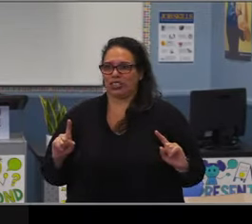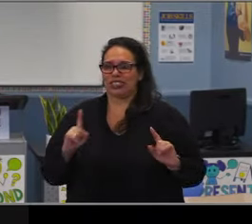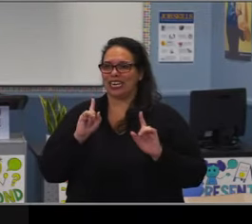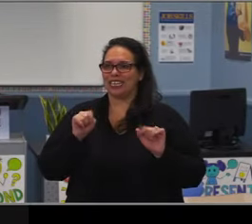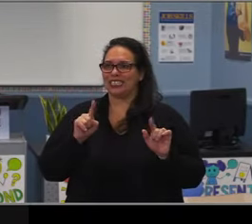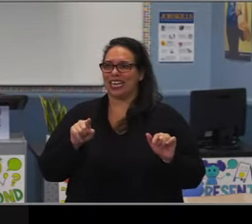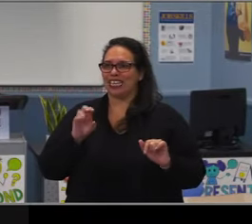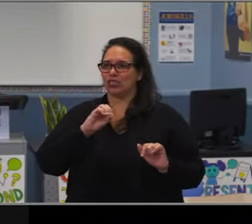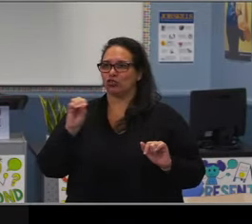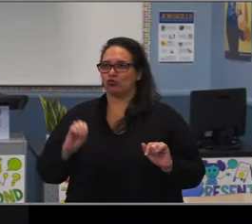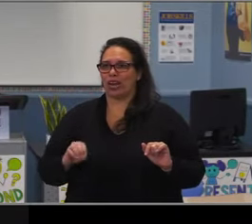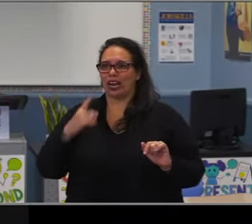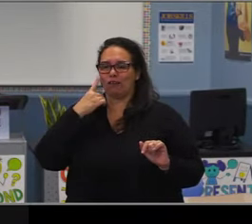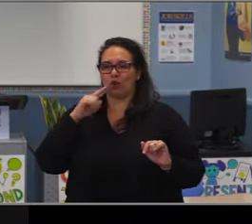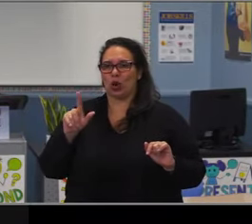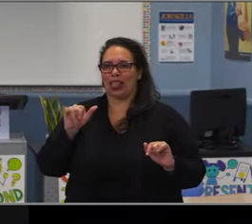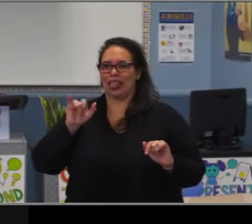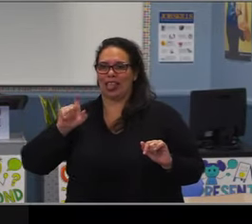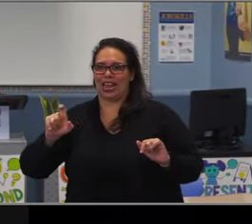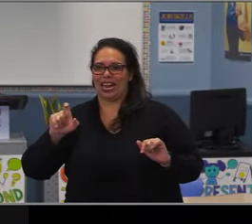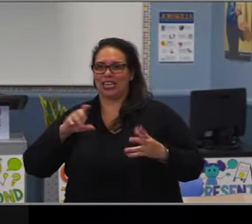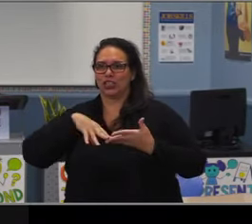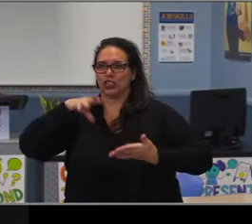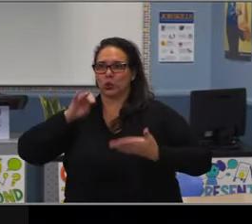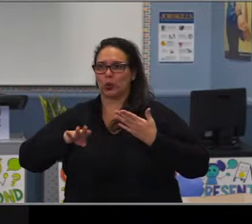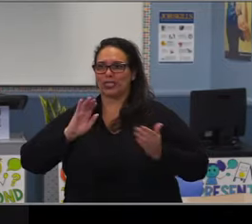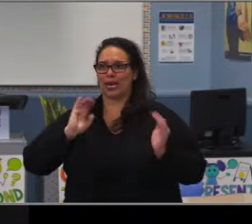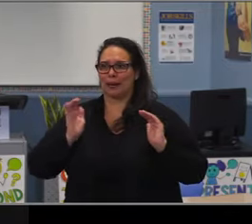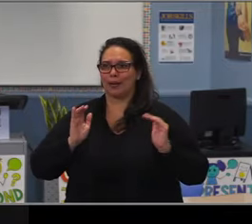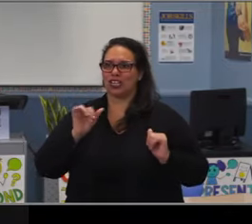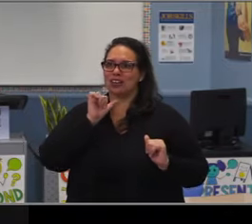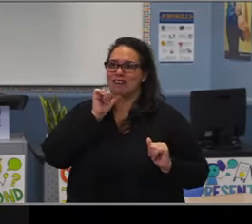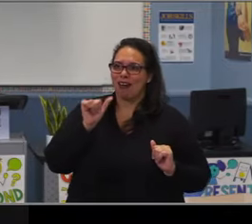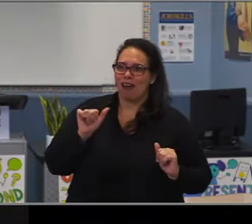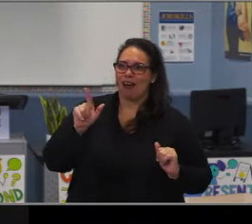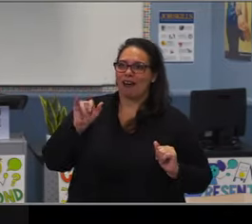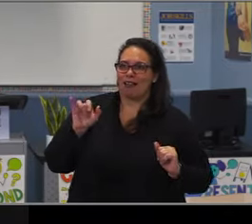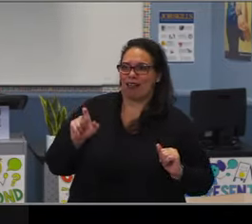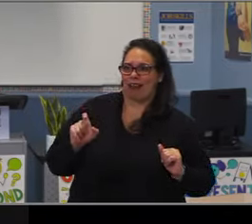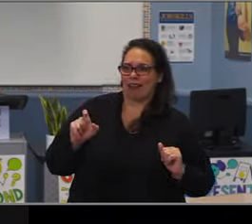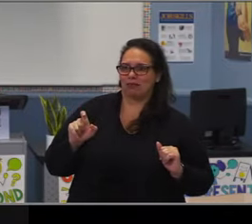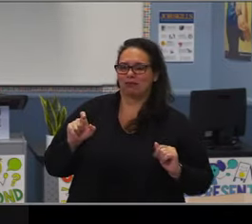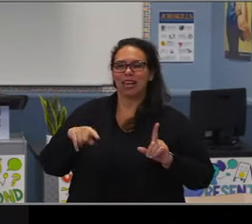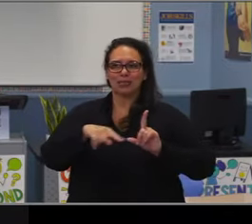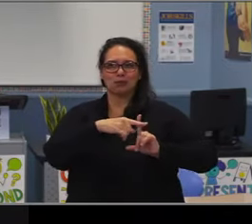And then here's that same data slide for suspensions. So you see students with no suspensions versus one or two more suspensions